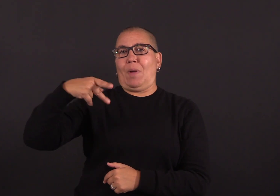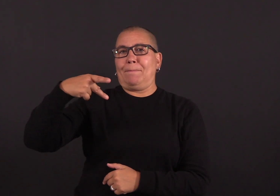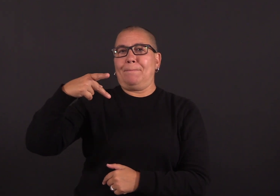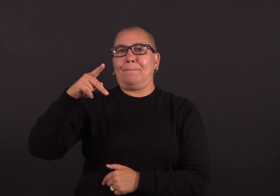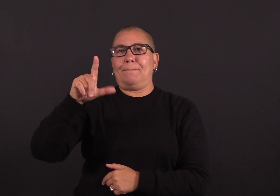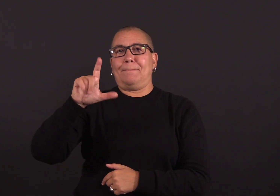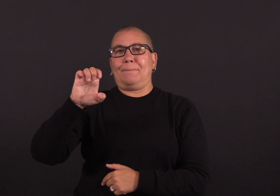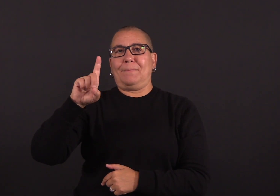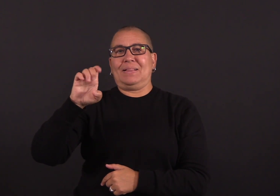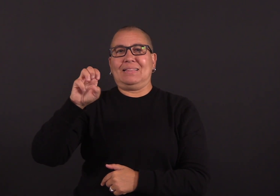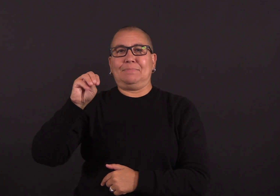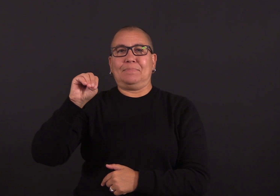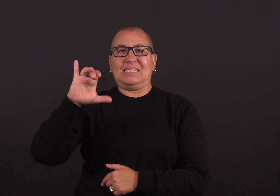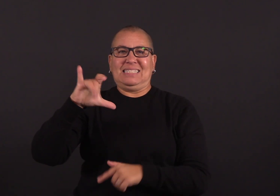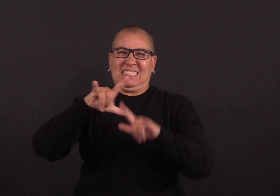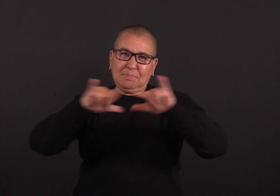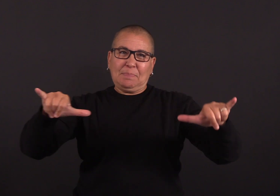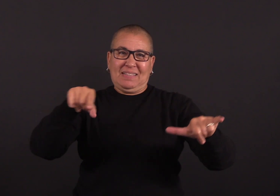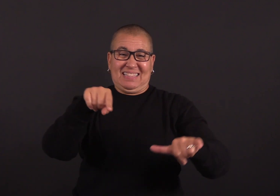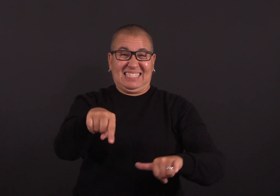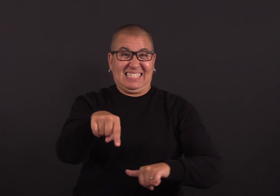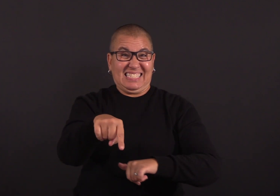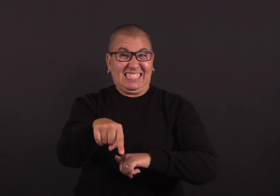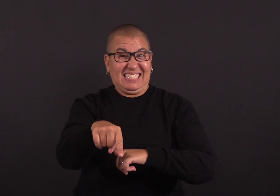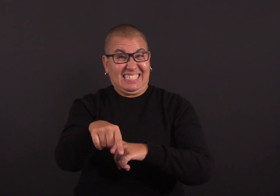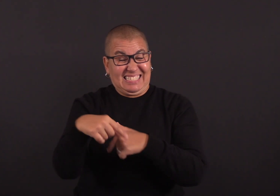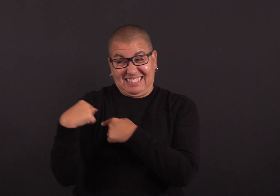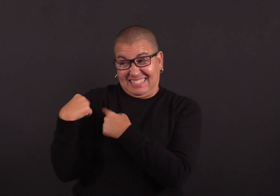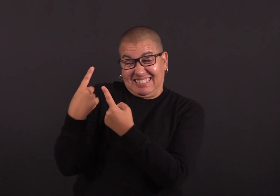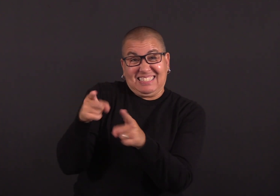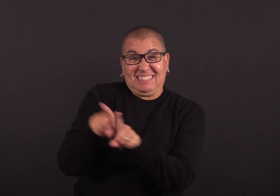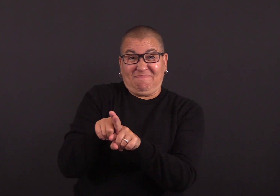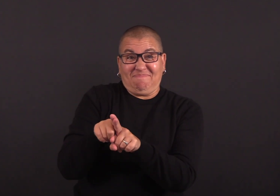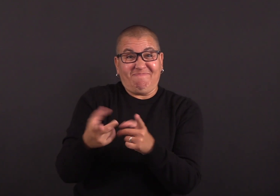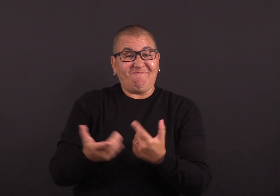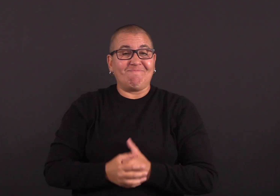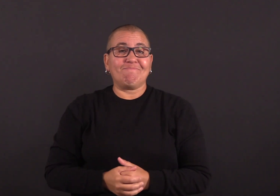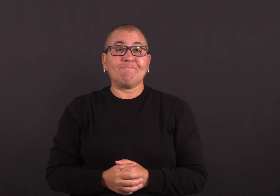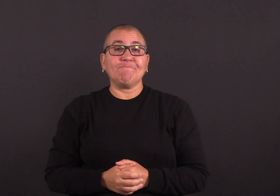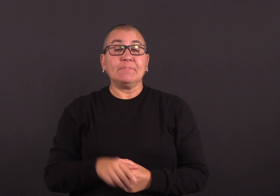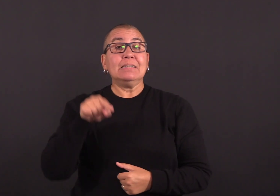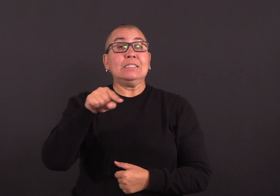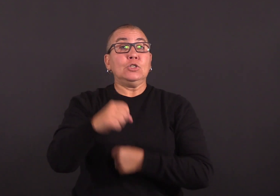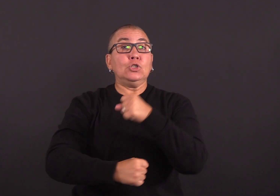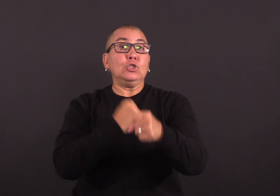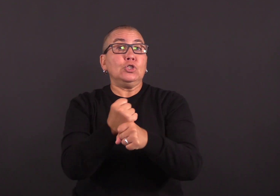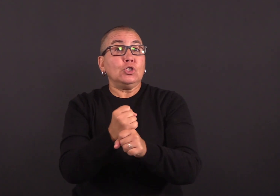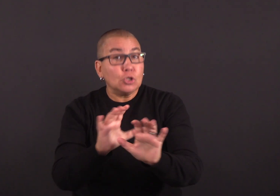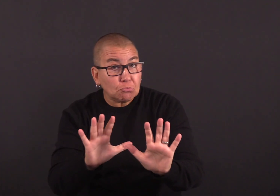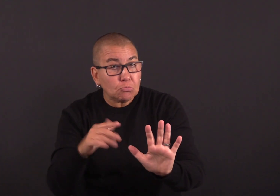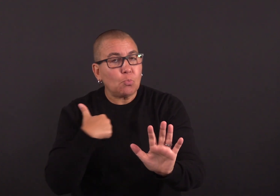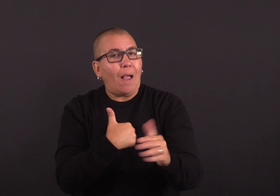for RSV, which can be fatal in vulnerable people (including infants and older adults). This summer,